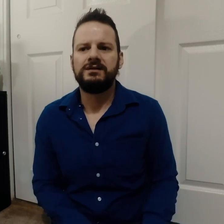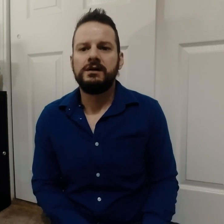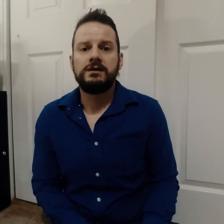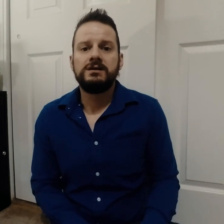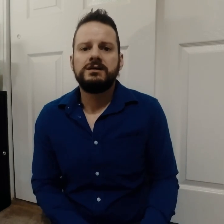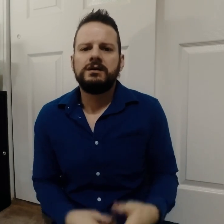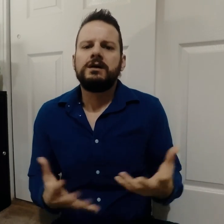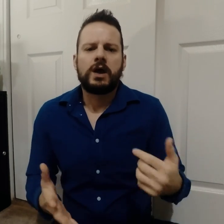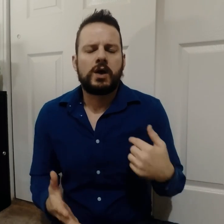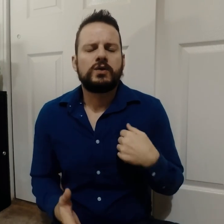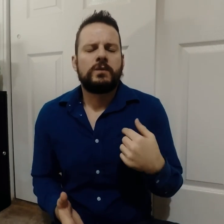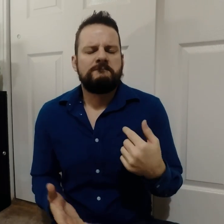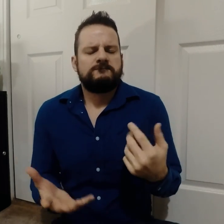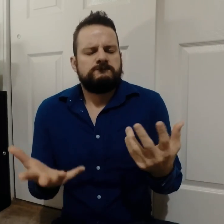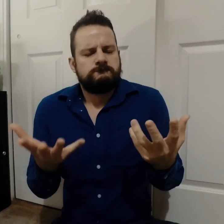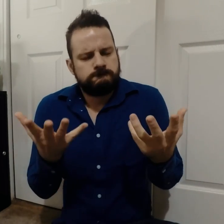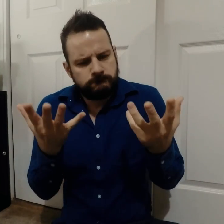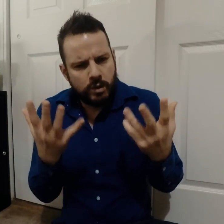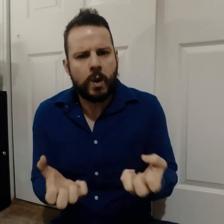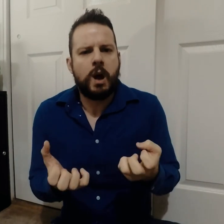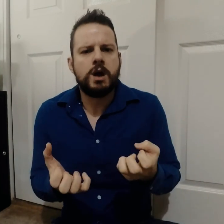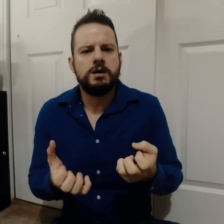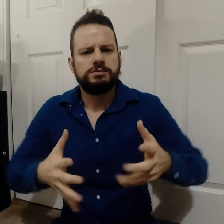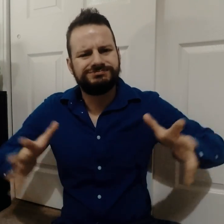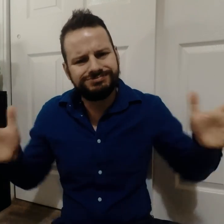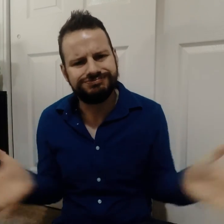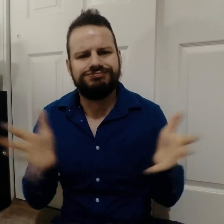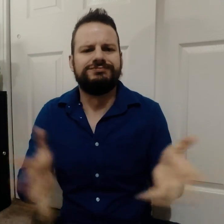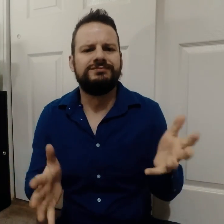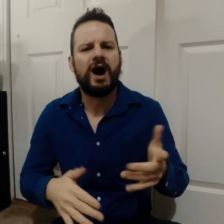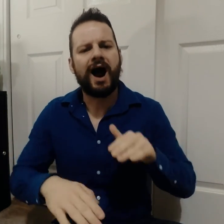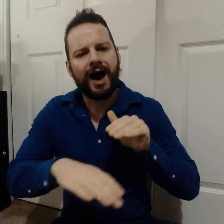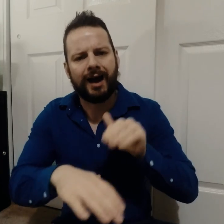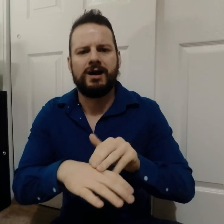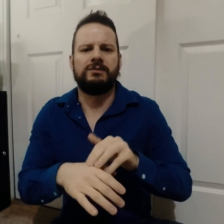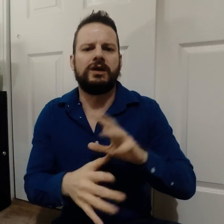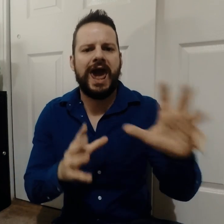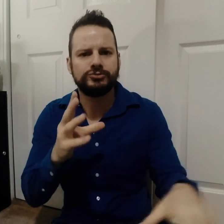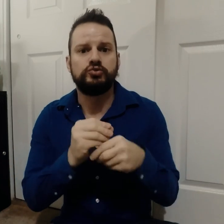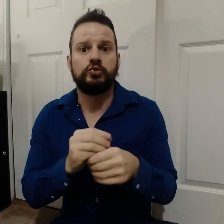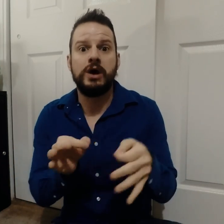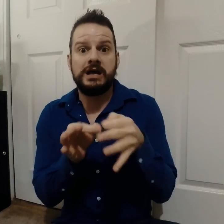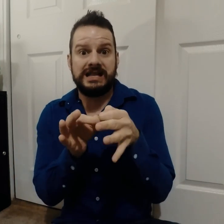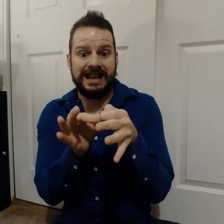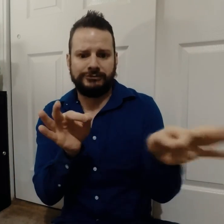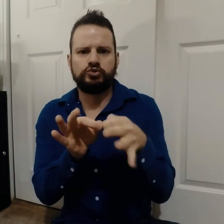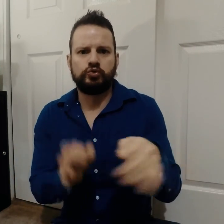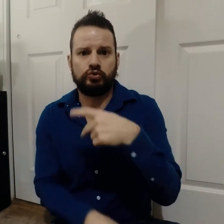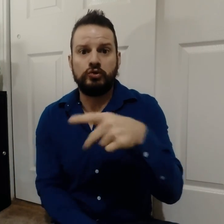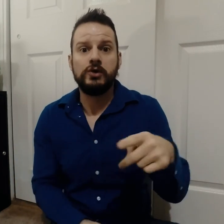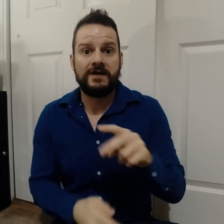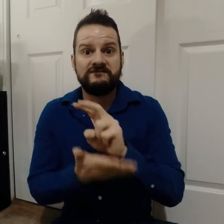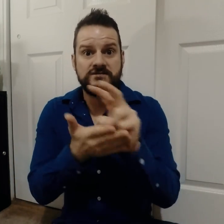I strongly advise and encourage you to put captions on your videos.